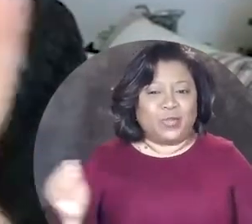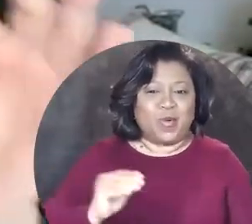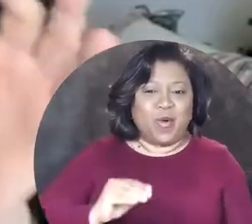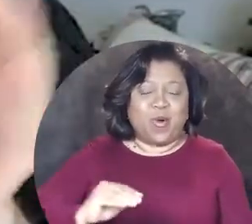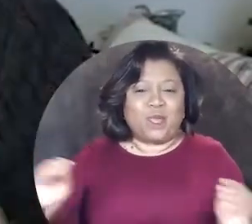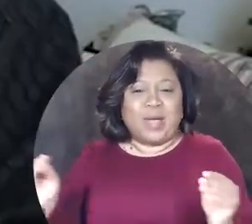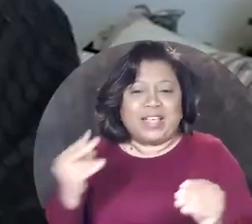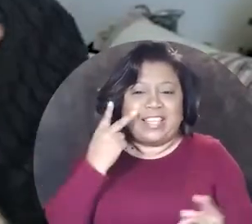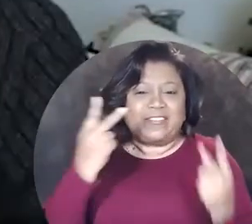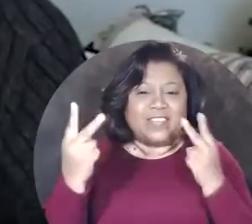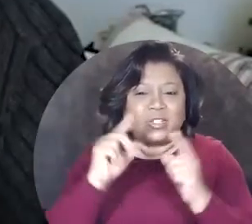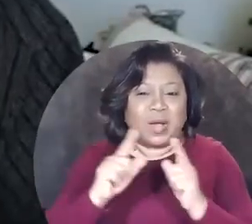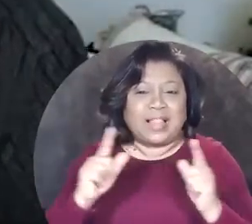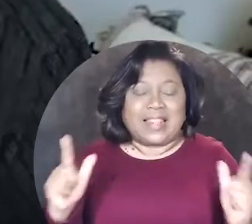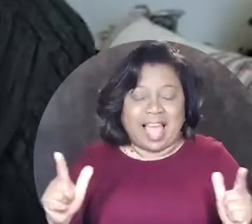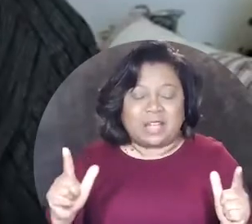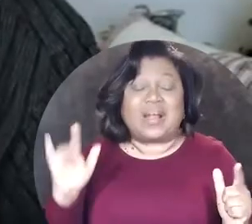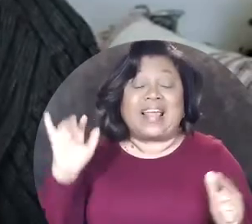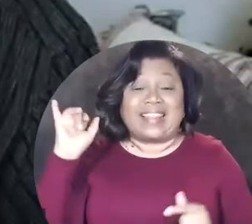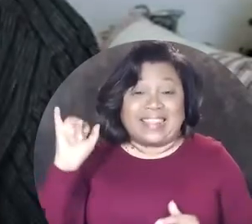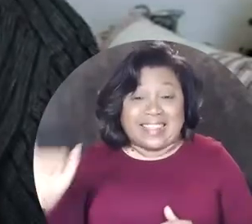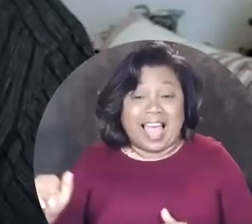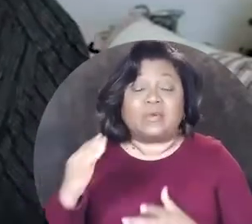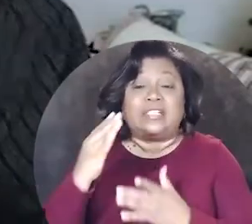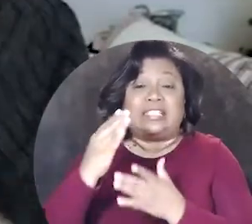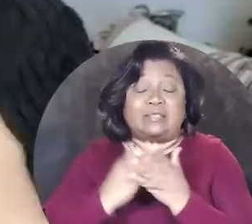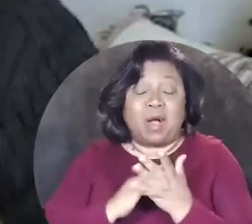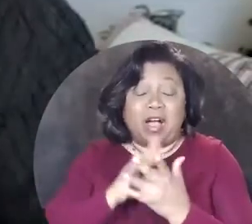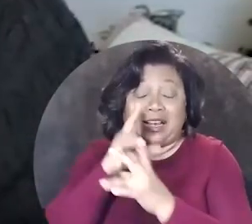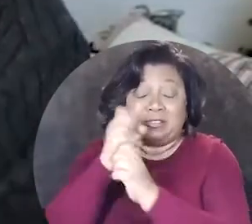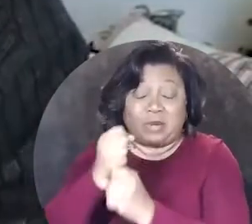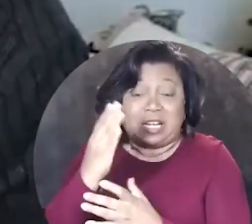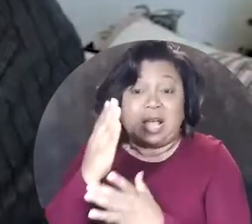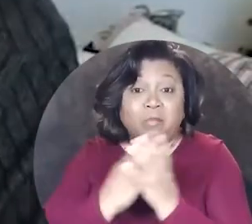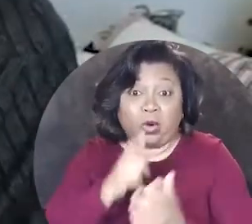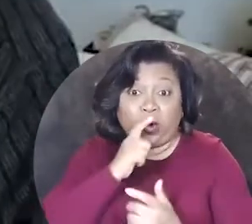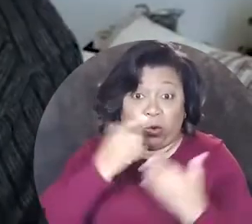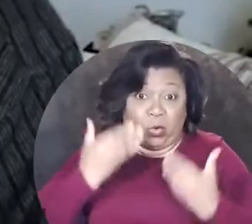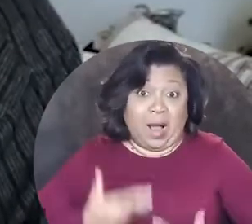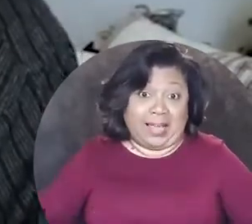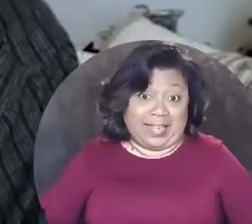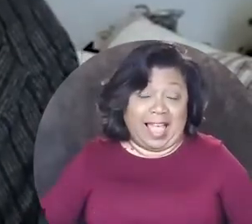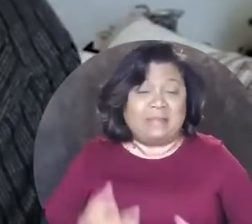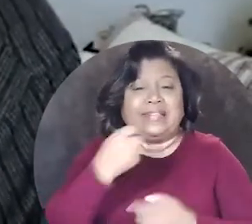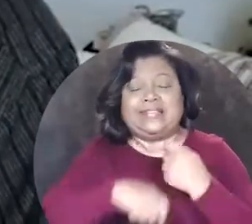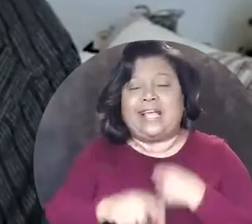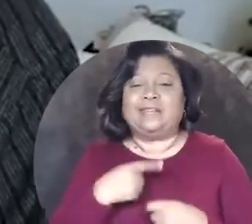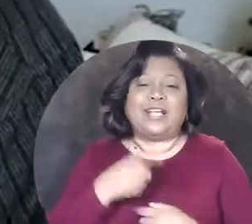the movement, the visual language and that that was an intrinsic part of who I am instead of